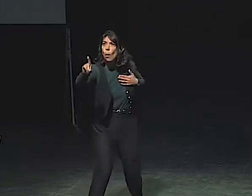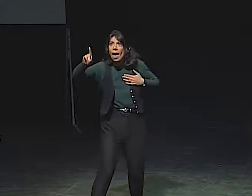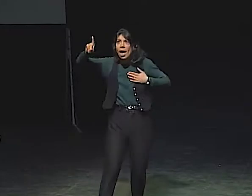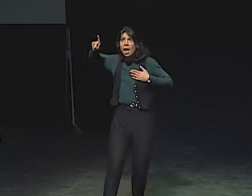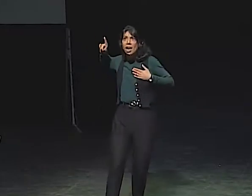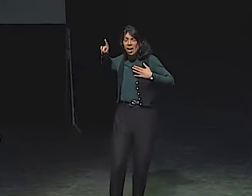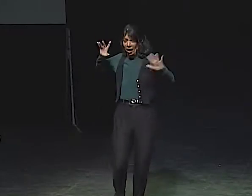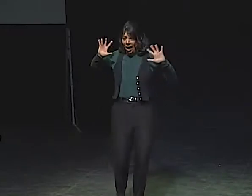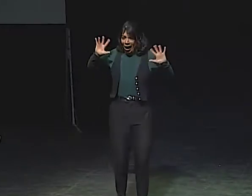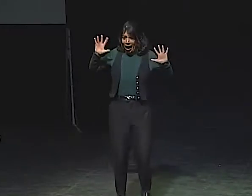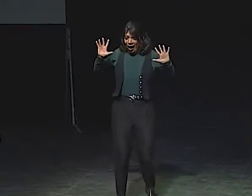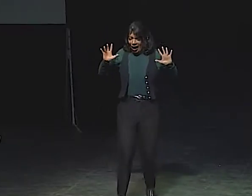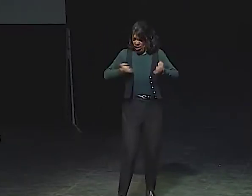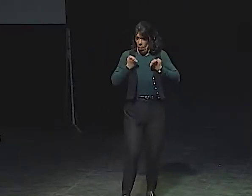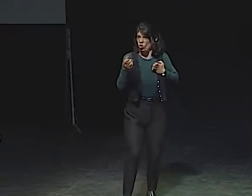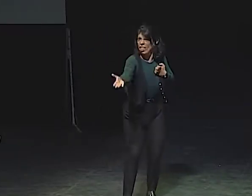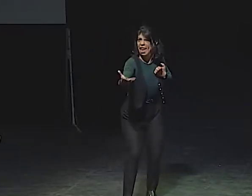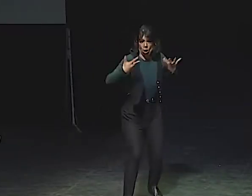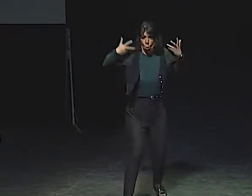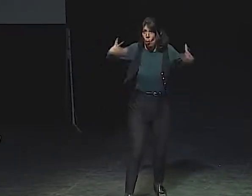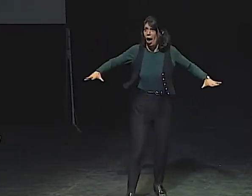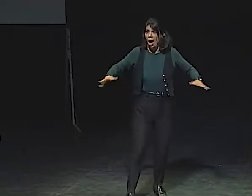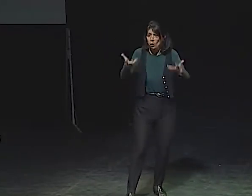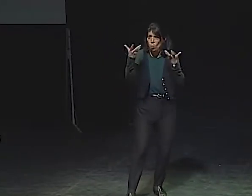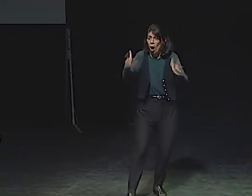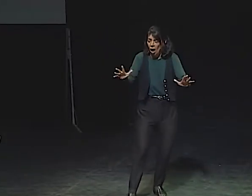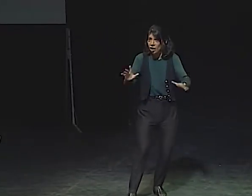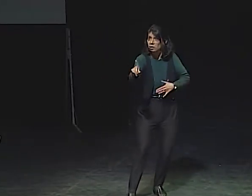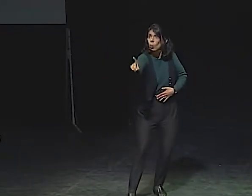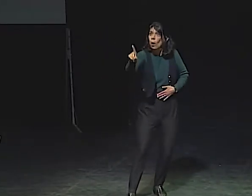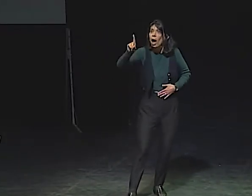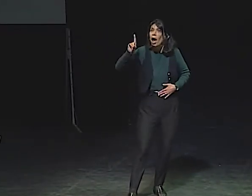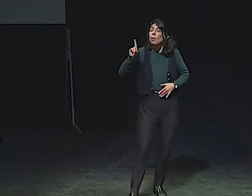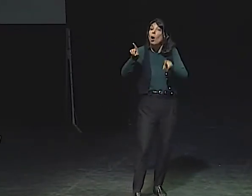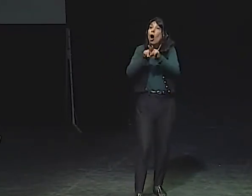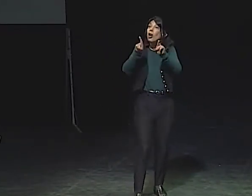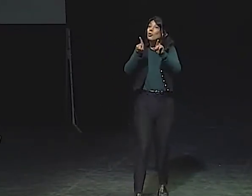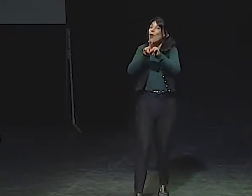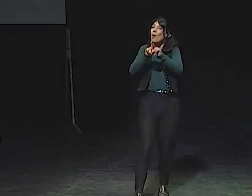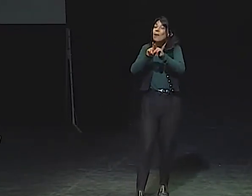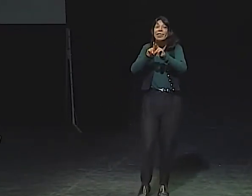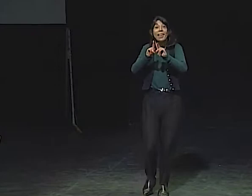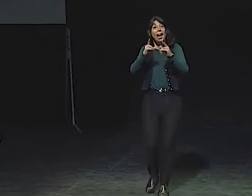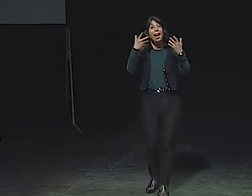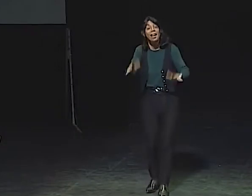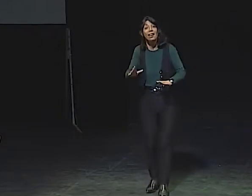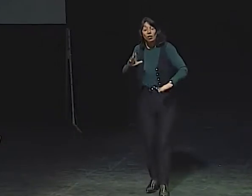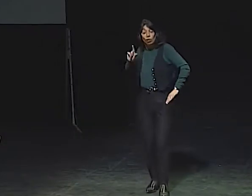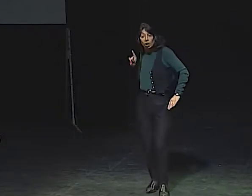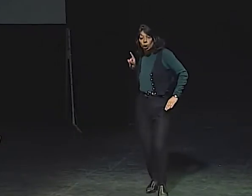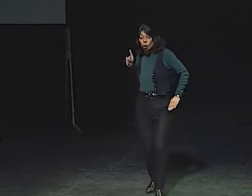SHE COULDN'T ACCEPT THE EMOTION. SHE HAD TO DISTANCE HERSELF. THE EMOTION WAS THERE. SHE DIDN'T WANT IT.